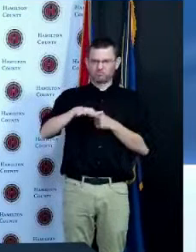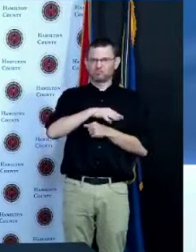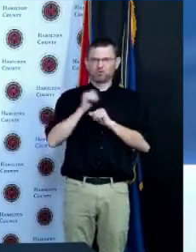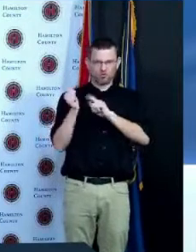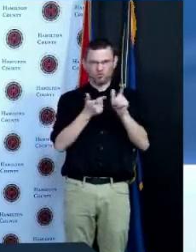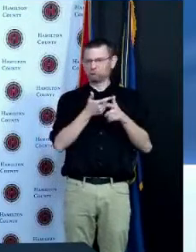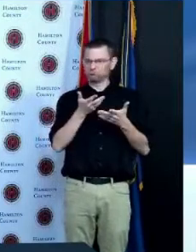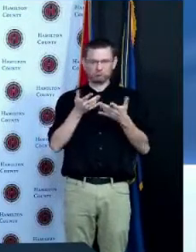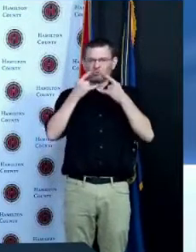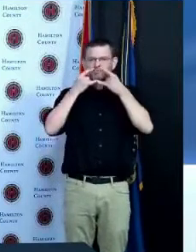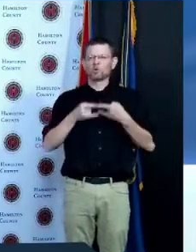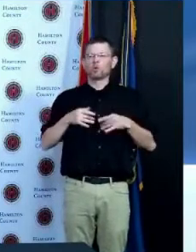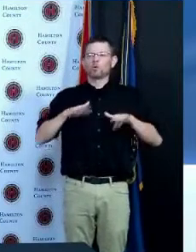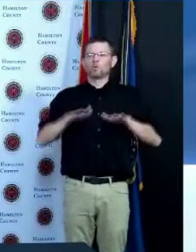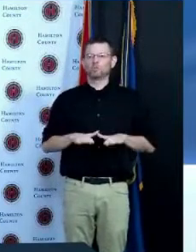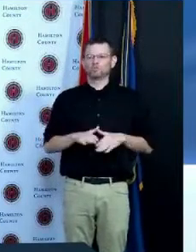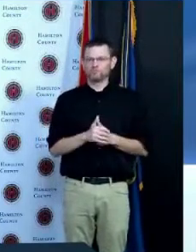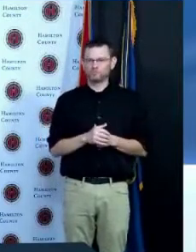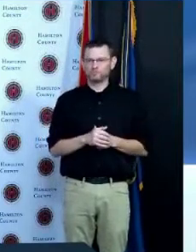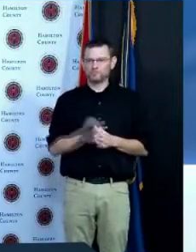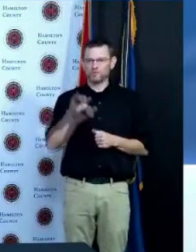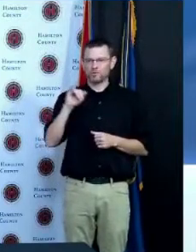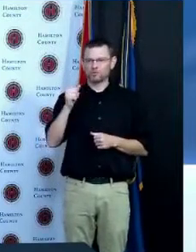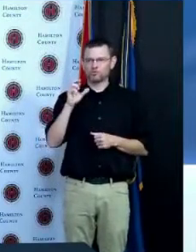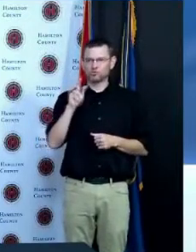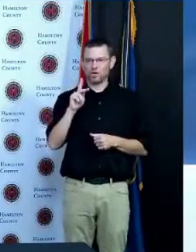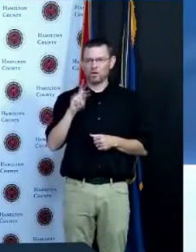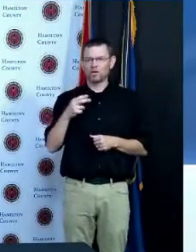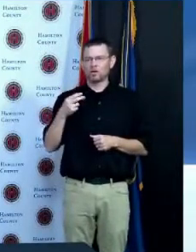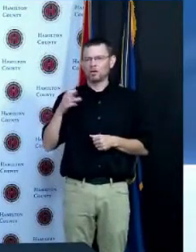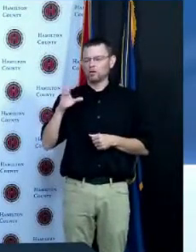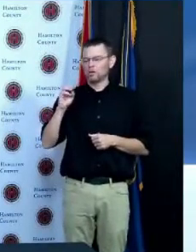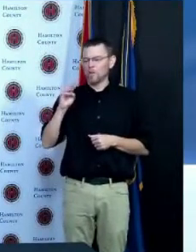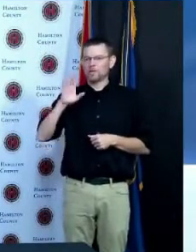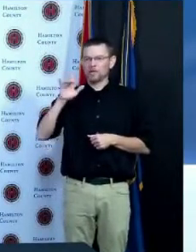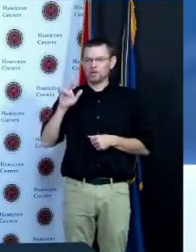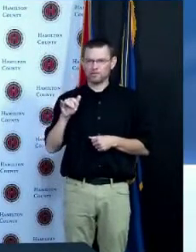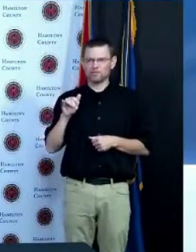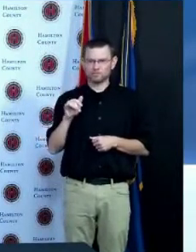fact that he's got the vaccine he's still wearing a damn mask which I don't understand to make some